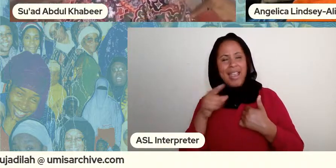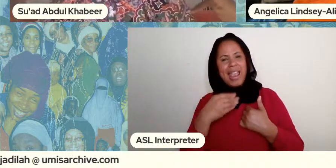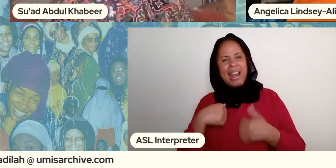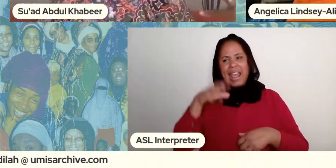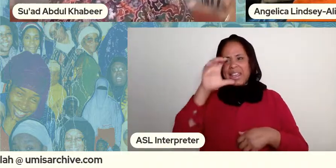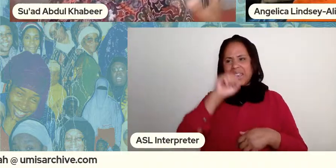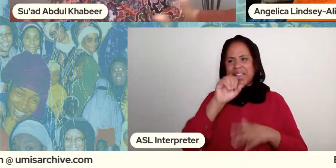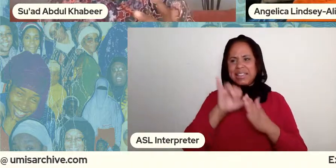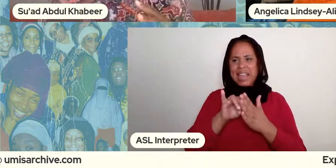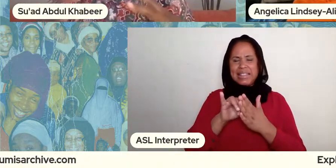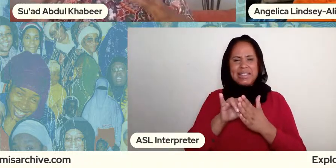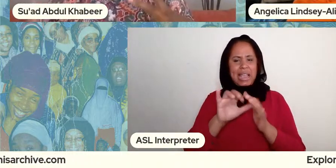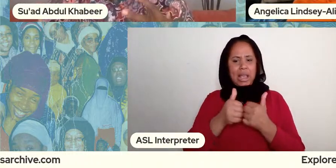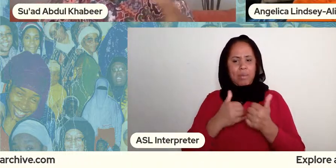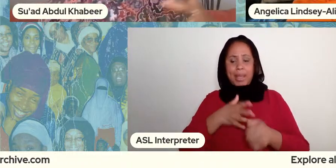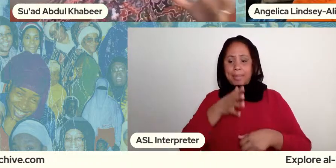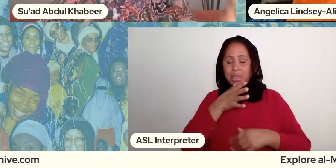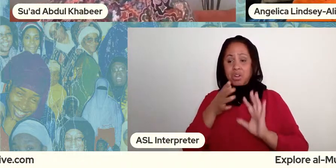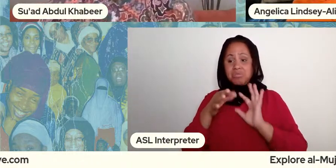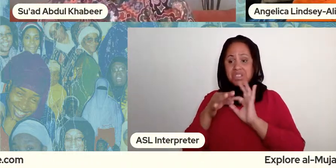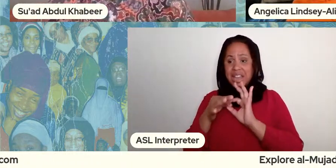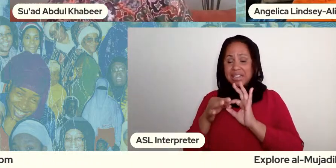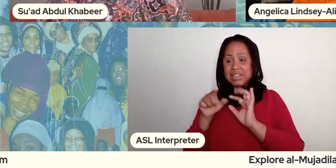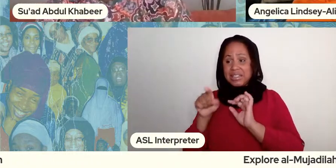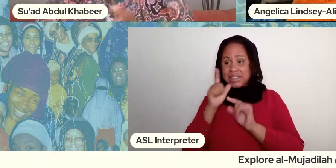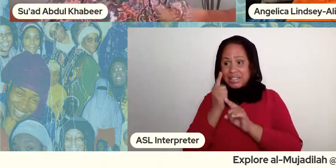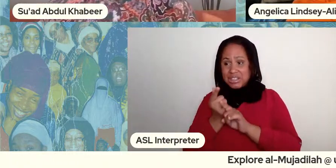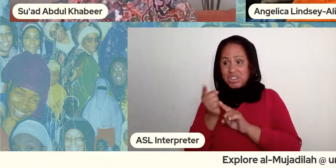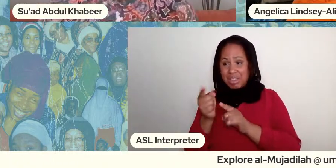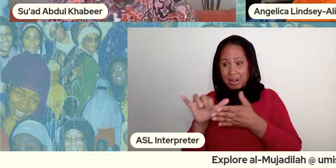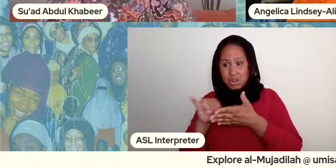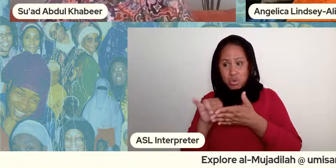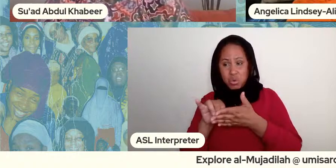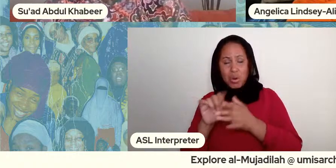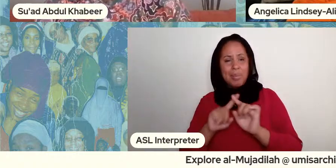this way women right are like they're either doing stuff they're moving around they're muslim they're